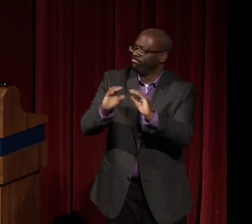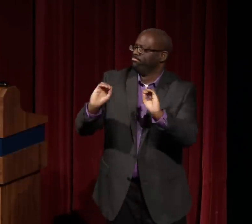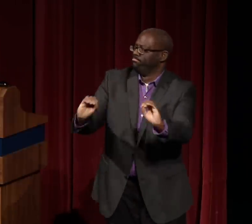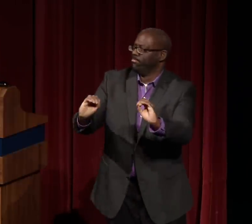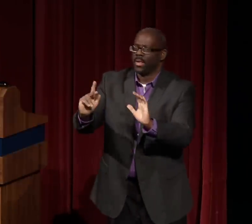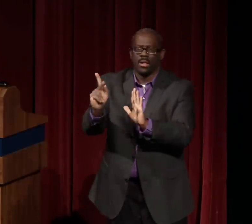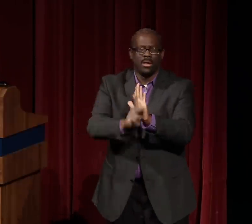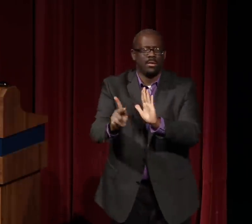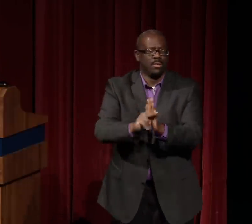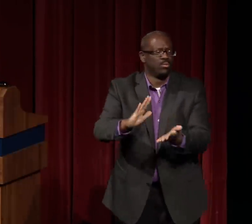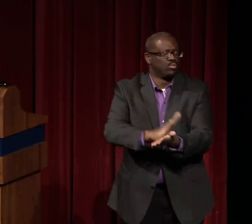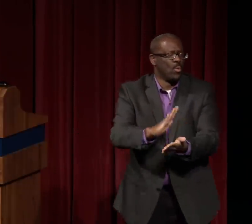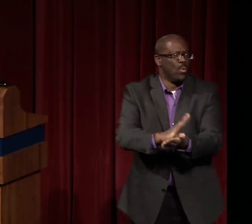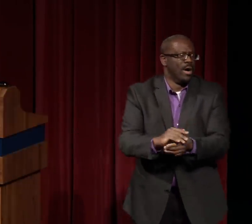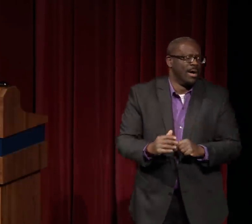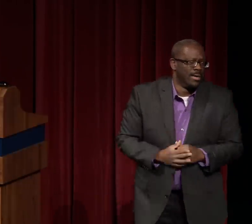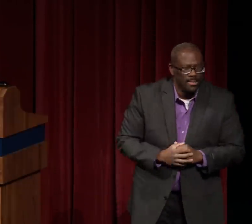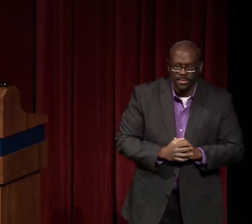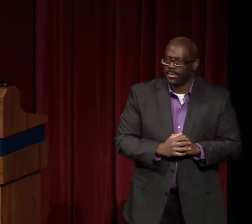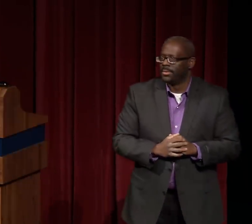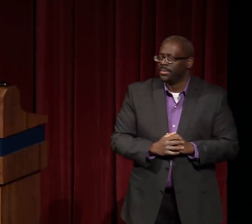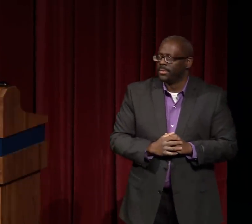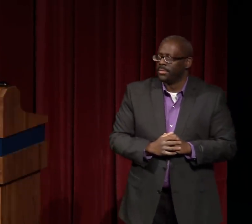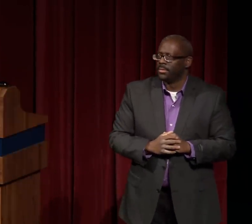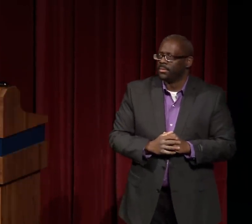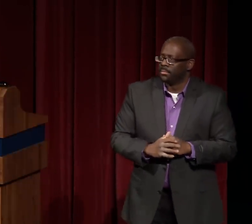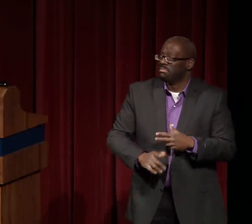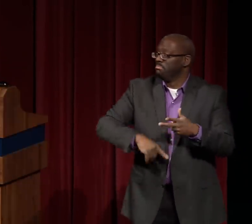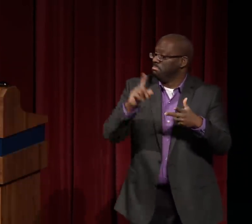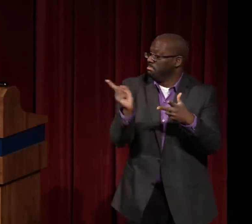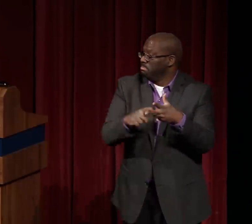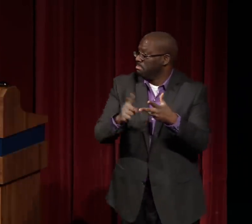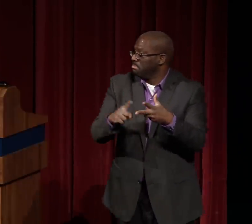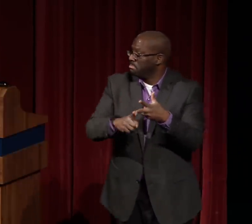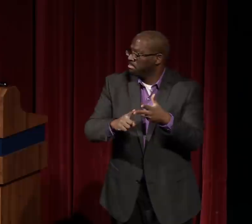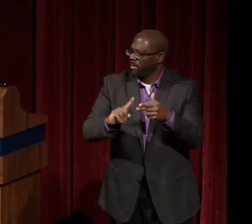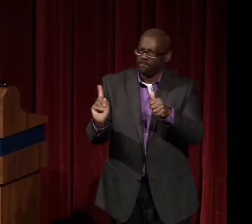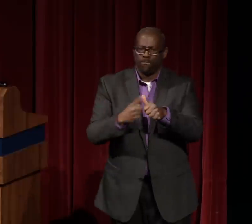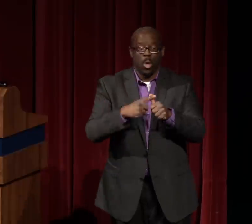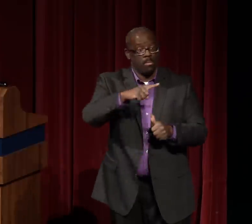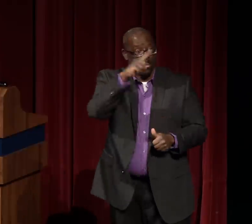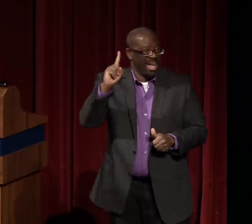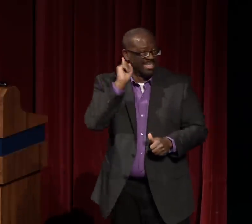She was the first black deaf teacher at the Kendall Demonstration School.